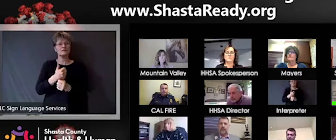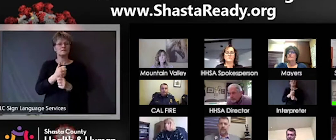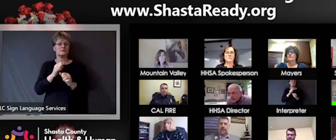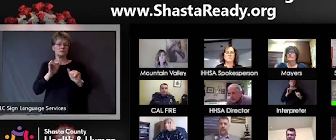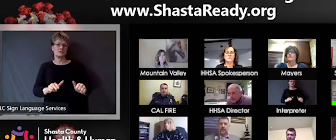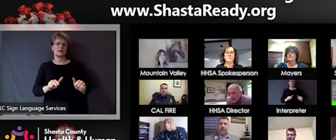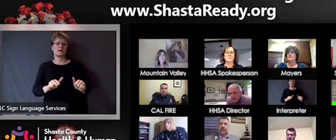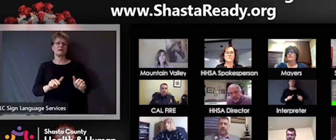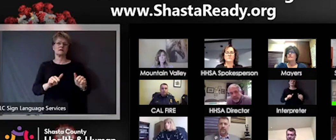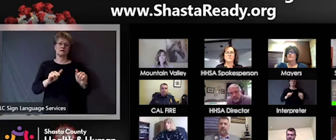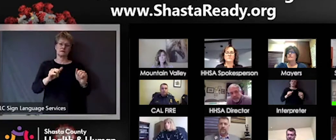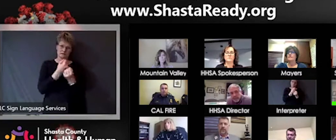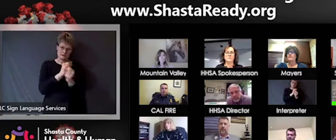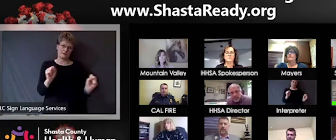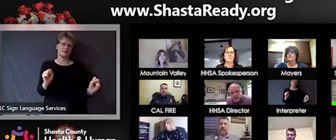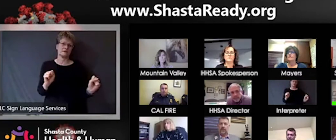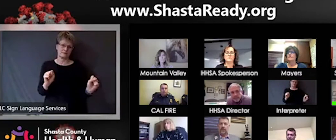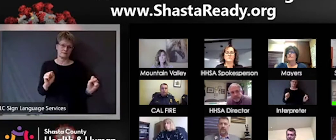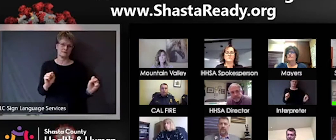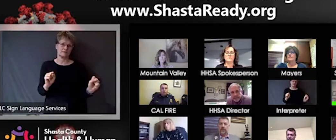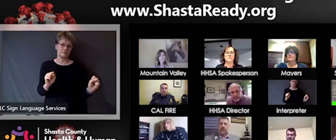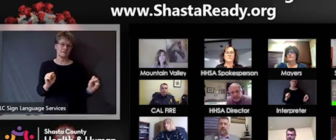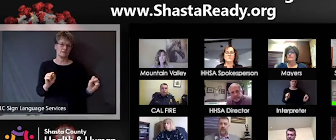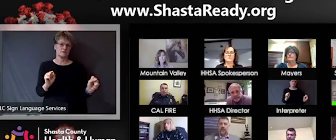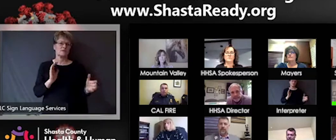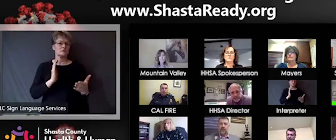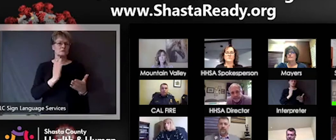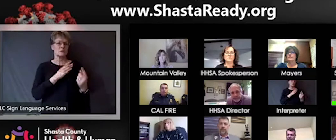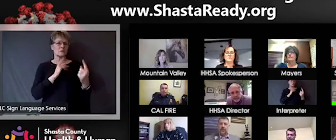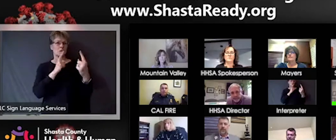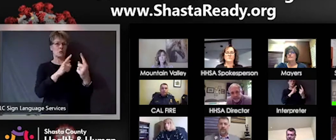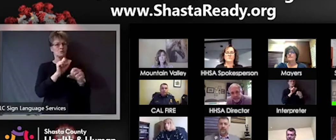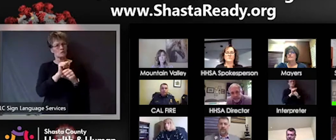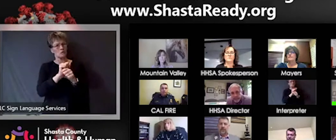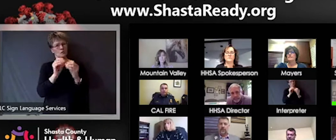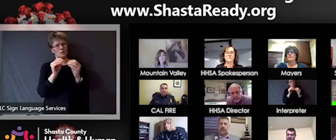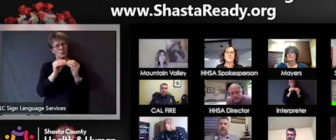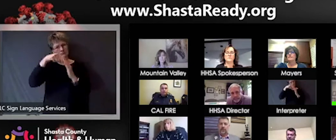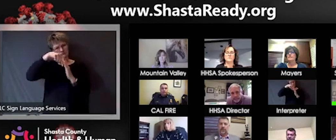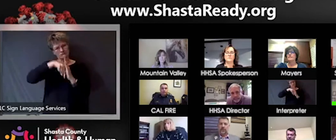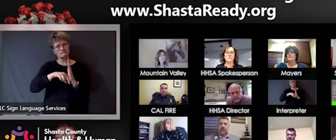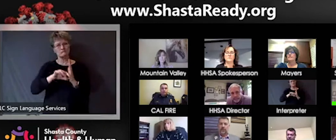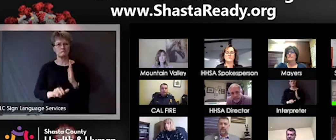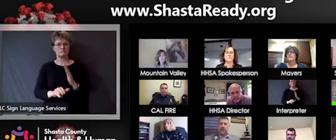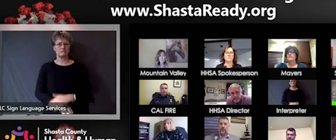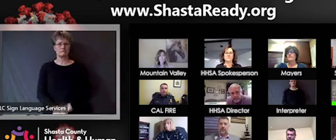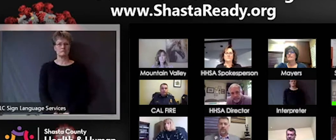the safest and so that's where we'll be going. And I think the